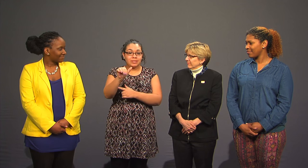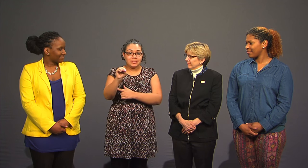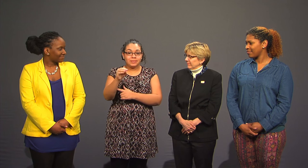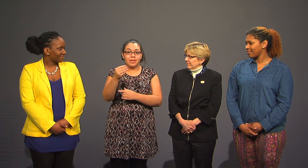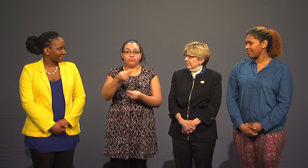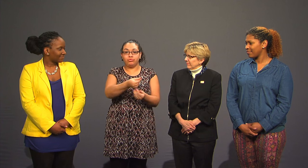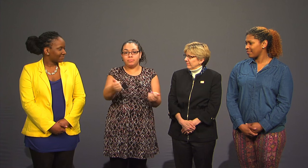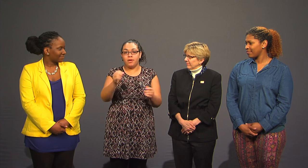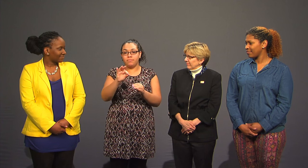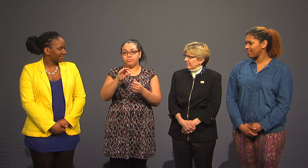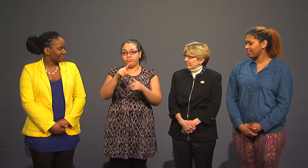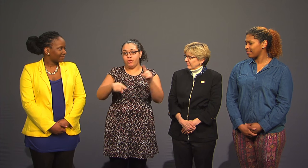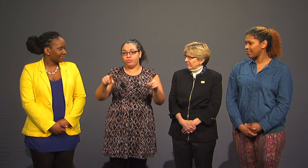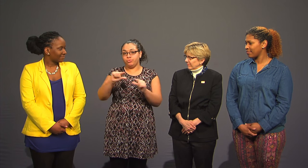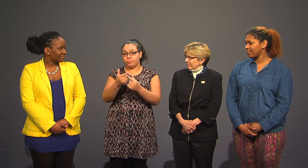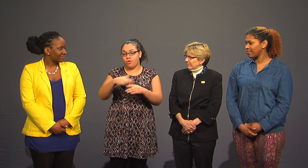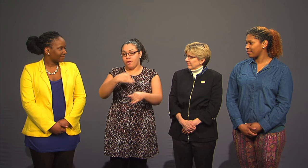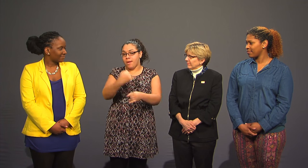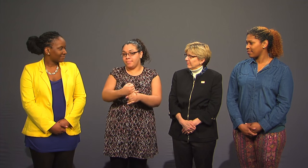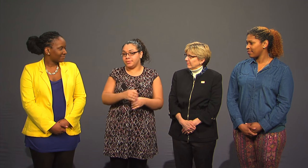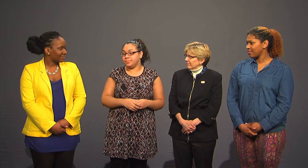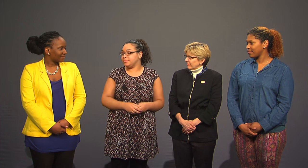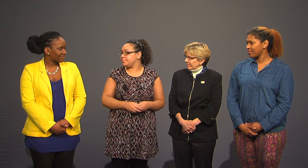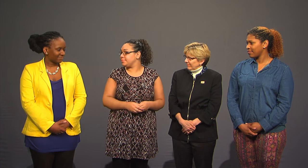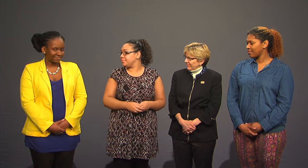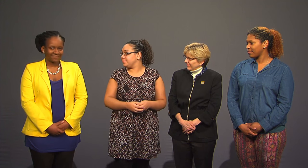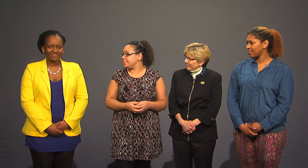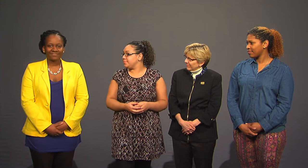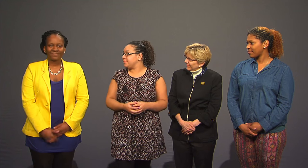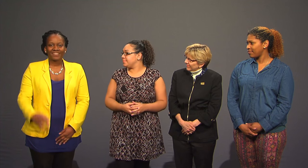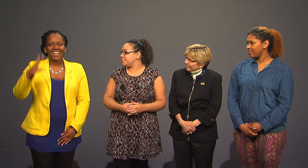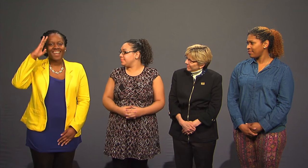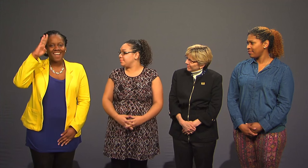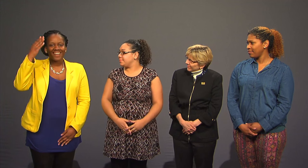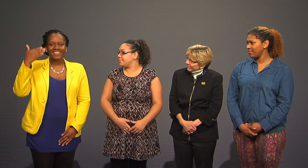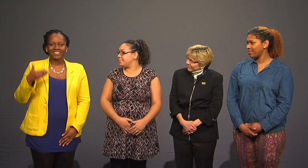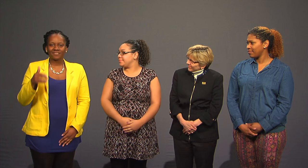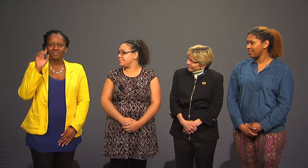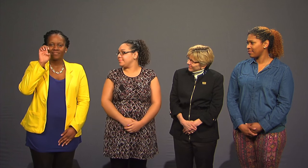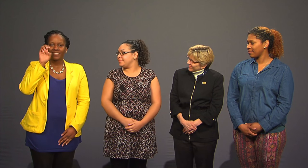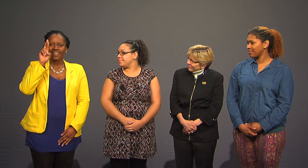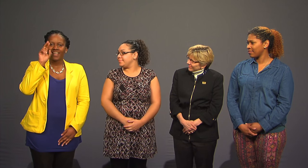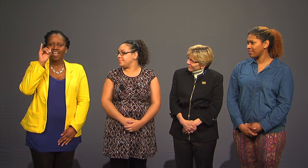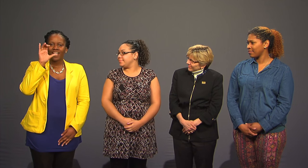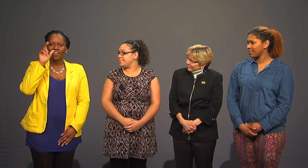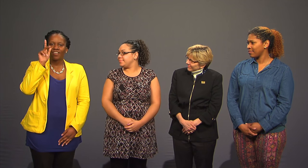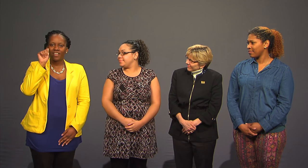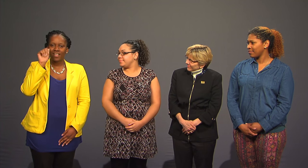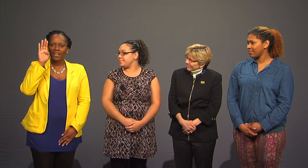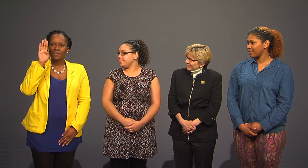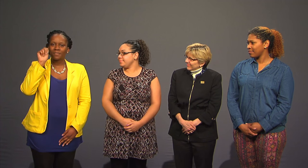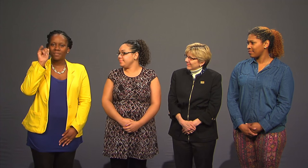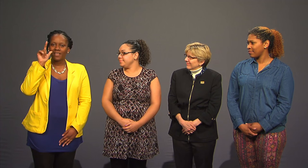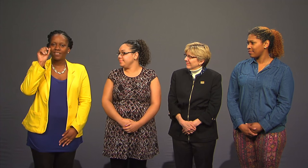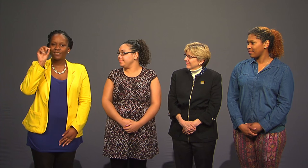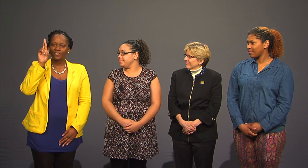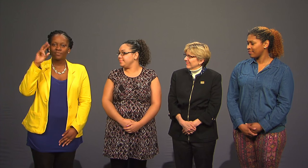related to racism and the treatment of various groups on campus. Hi, I’m Ericka Baylor,